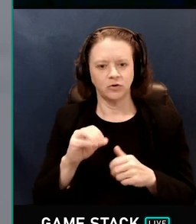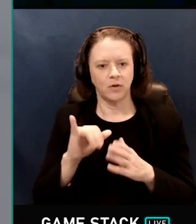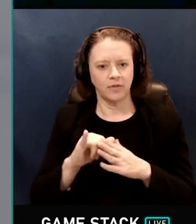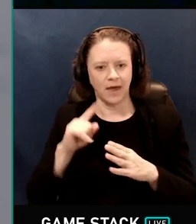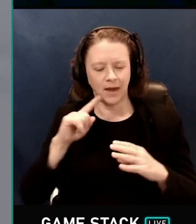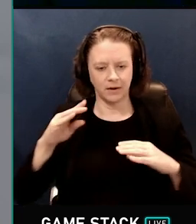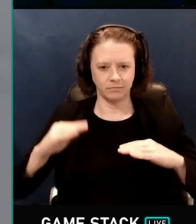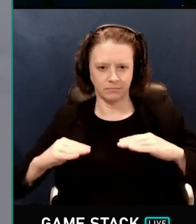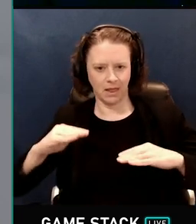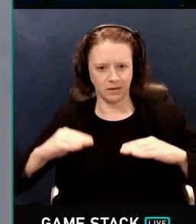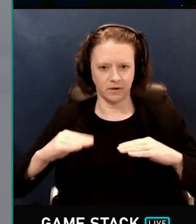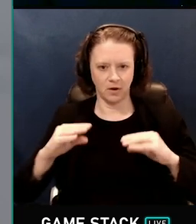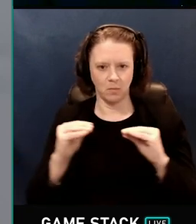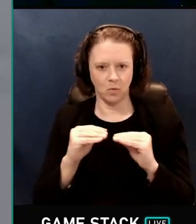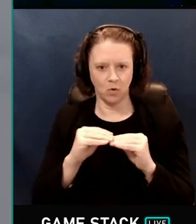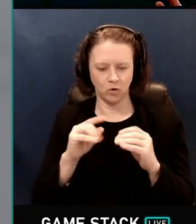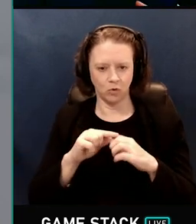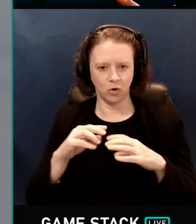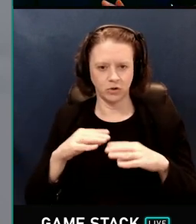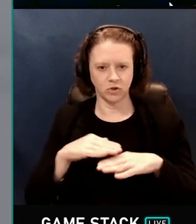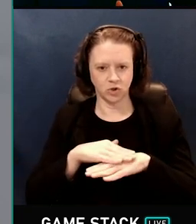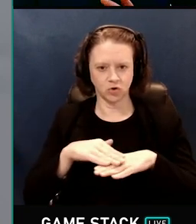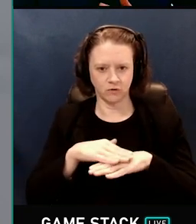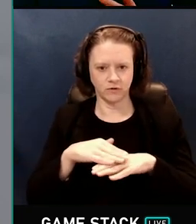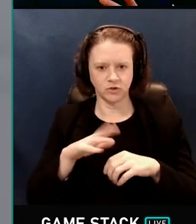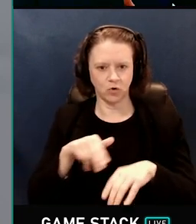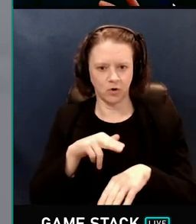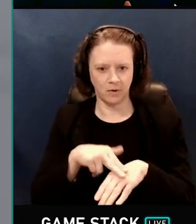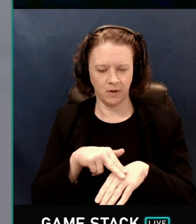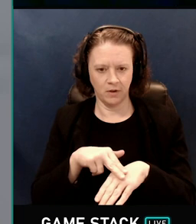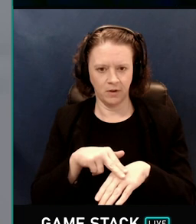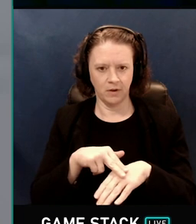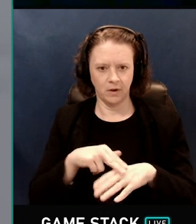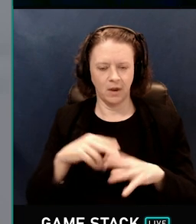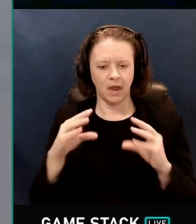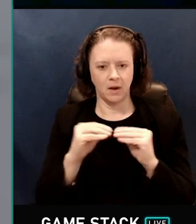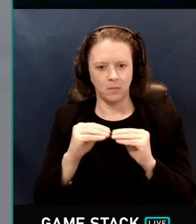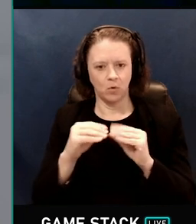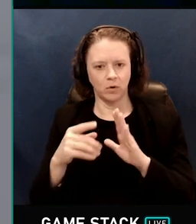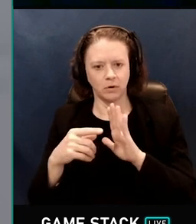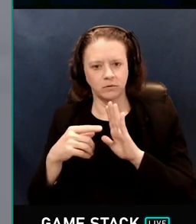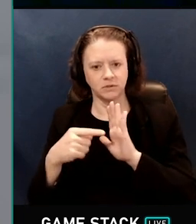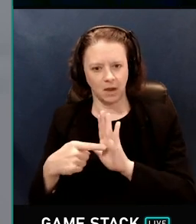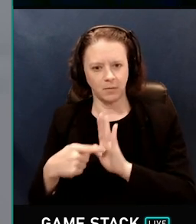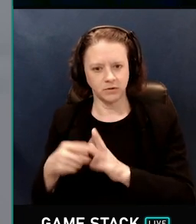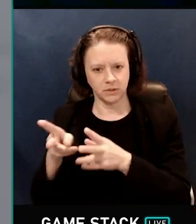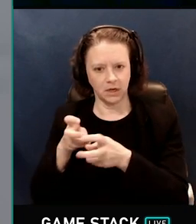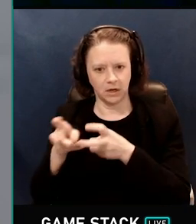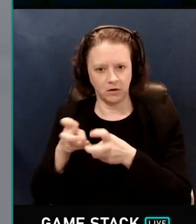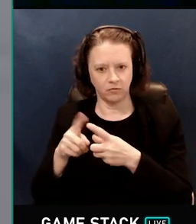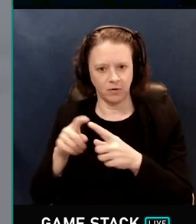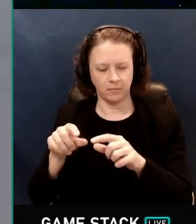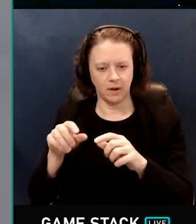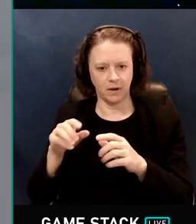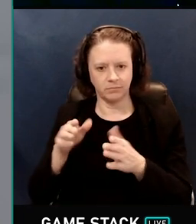so there are fewer samples taken at grazing angles, and more samples taken at angles that are more important.